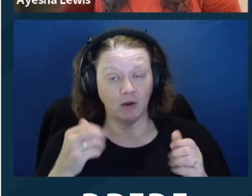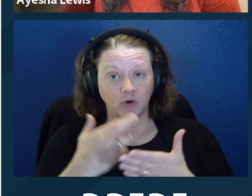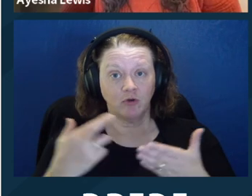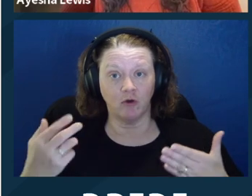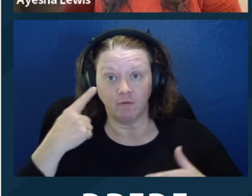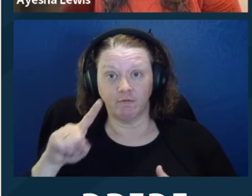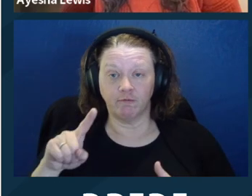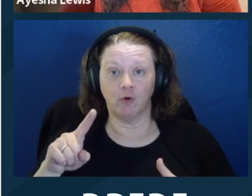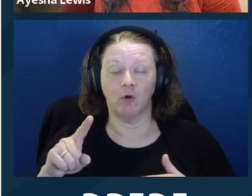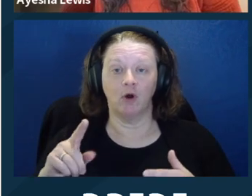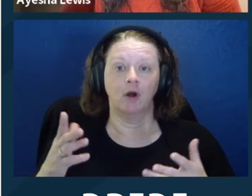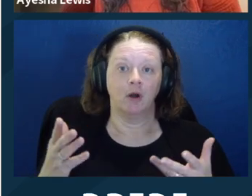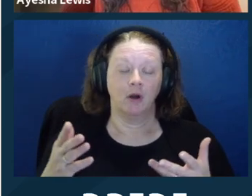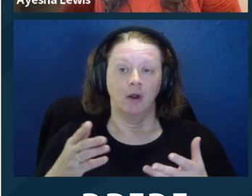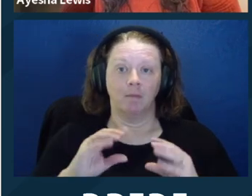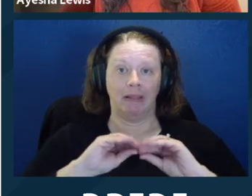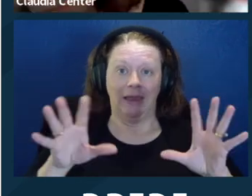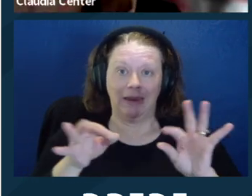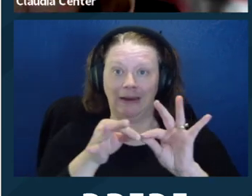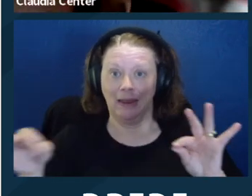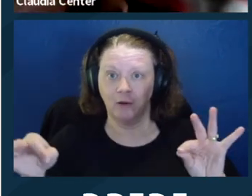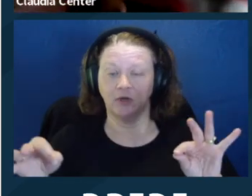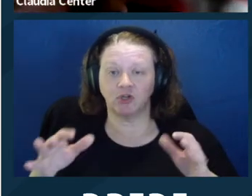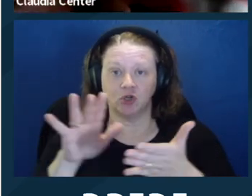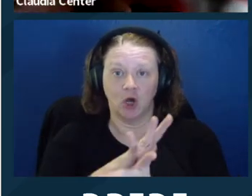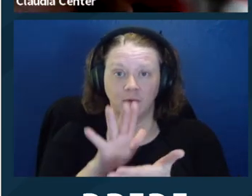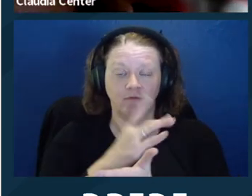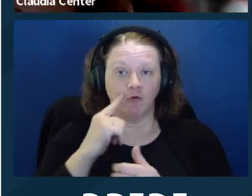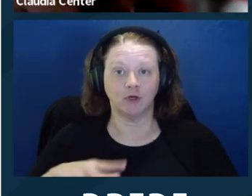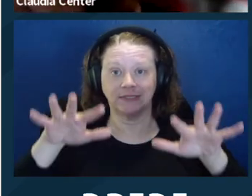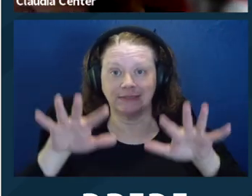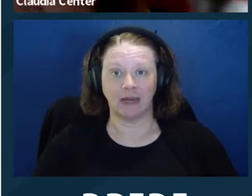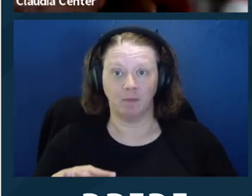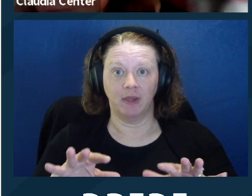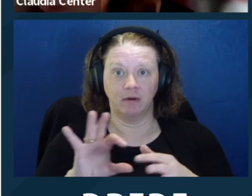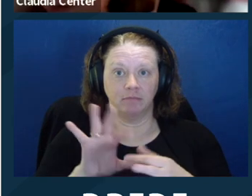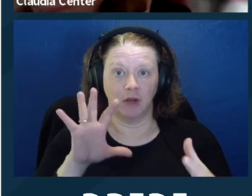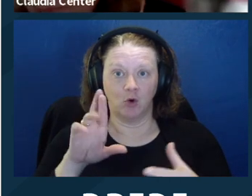We have a question, are there any resources for plain language documents